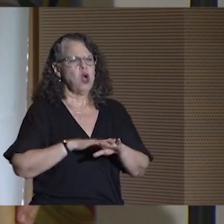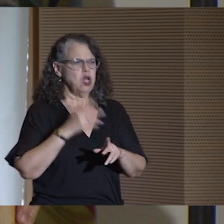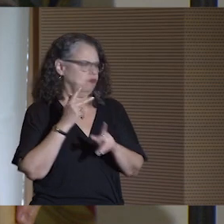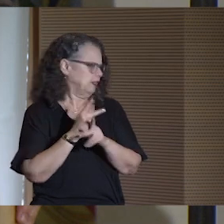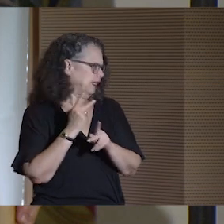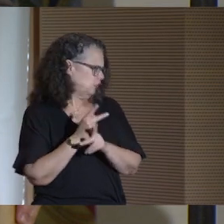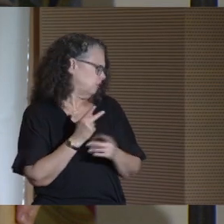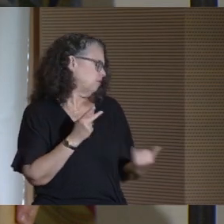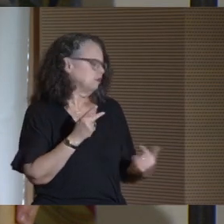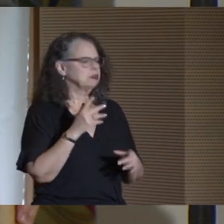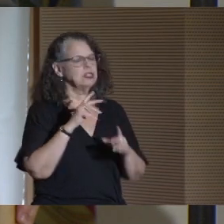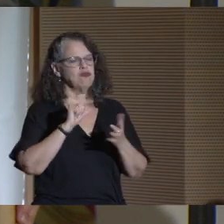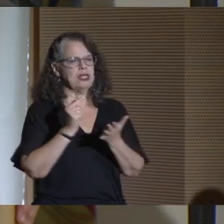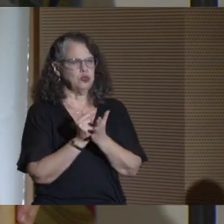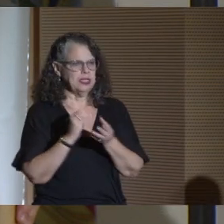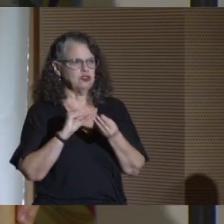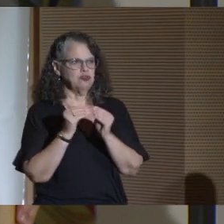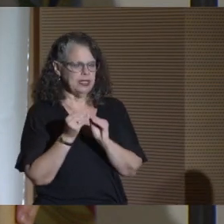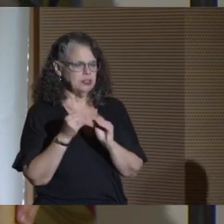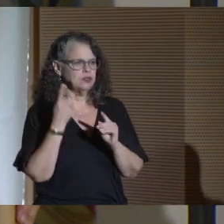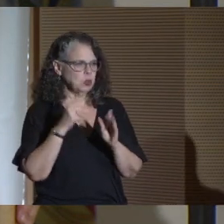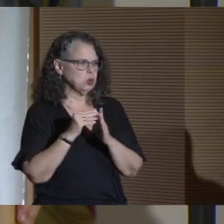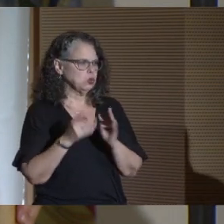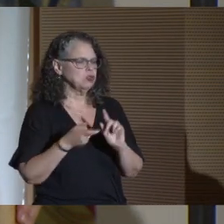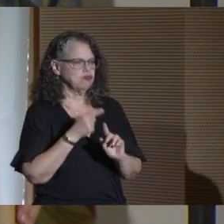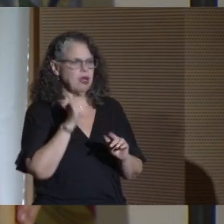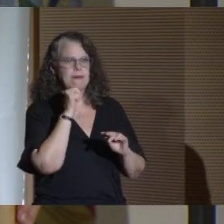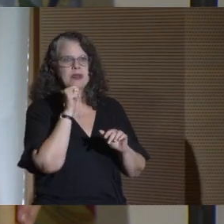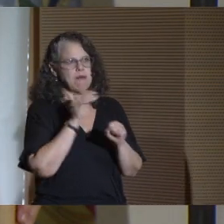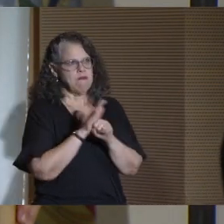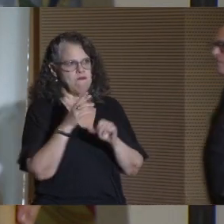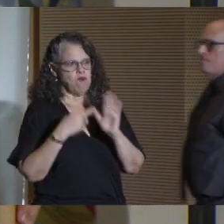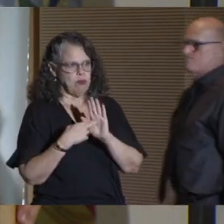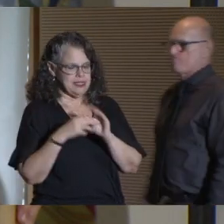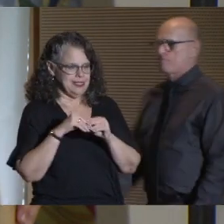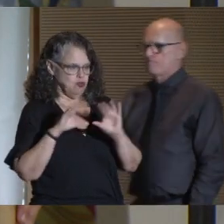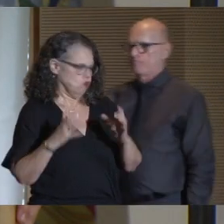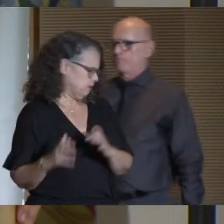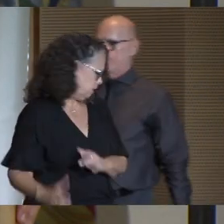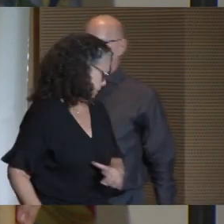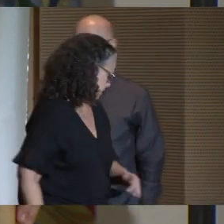on retention and graduation rates for students from underrepresented groups.